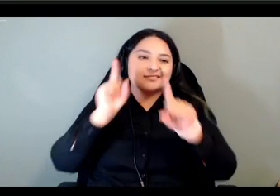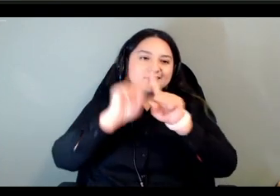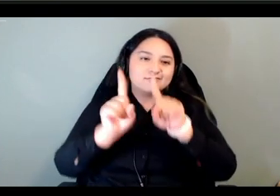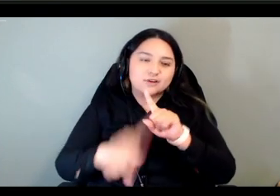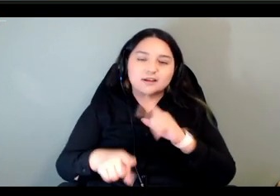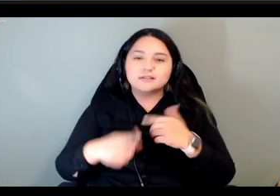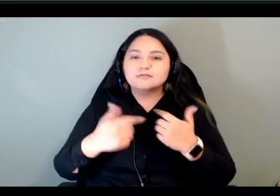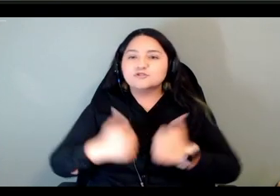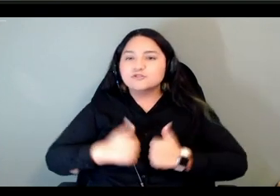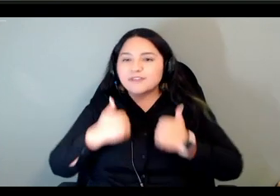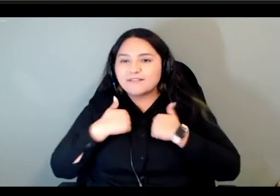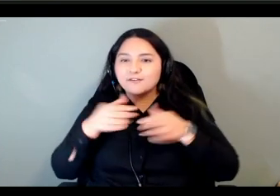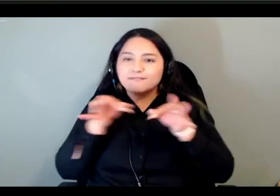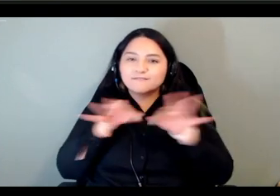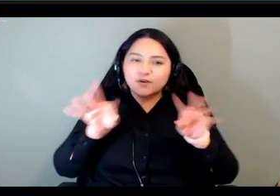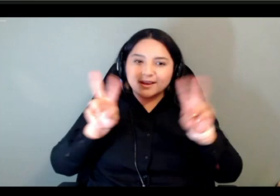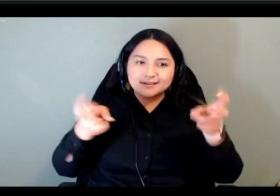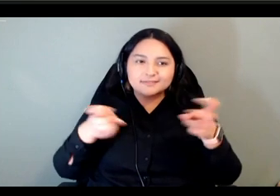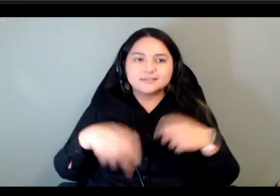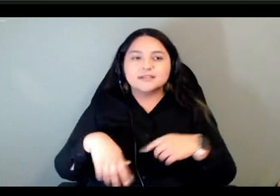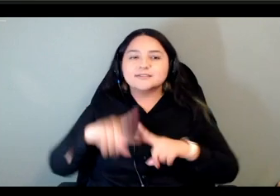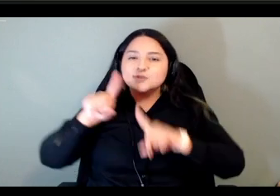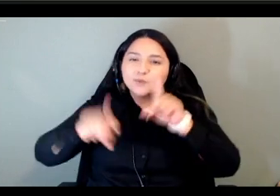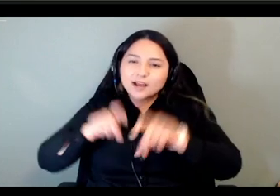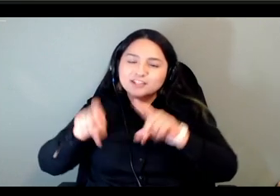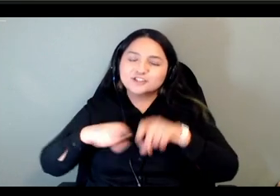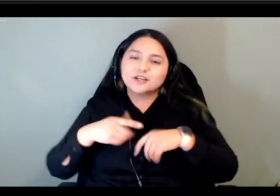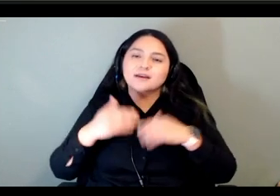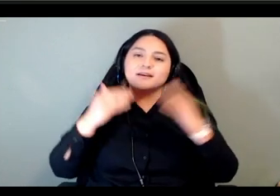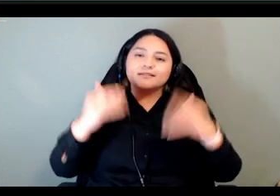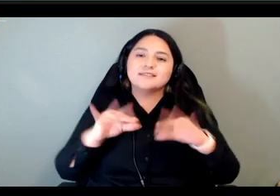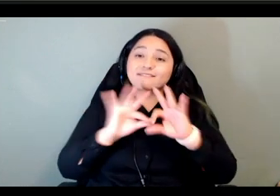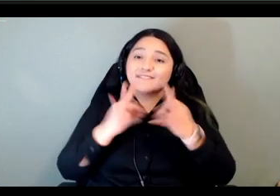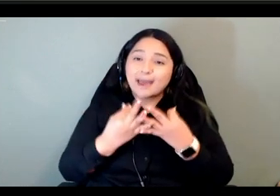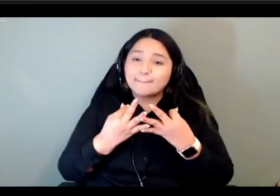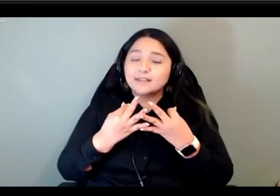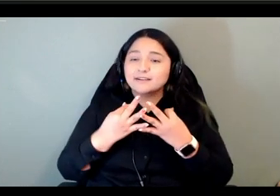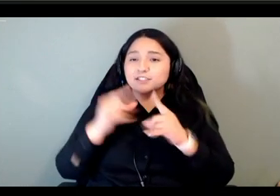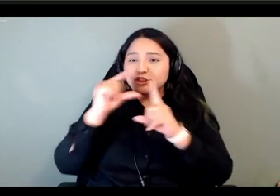was family terms especially family terms are important to too much of people in many indigenous